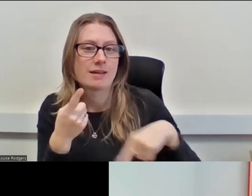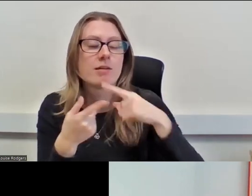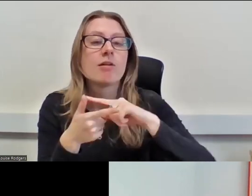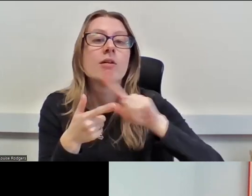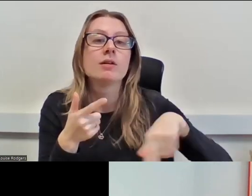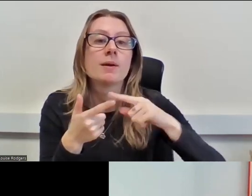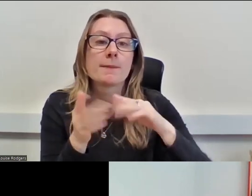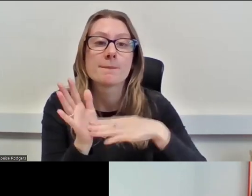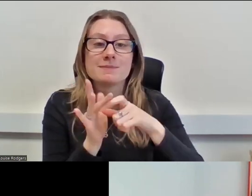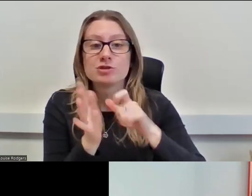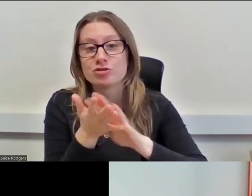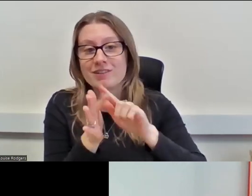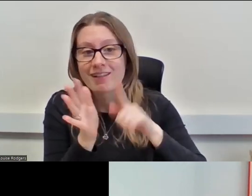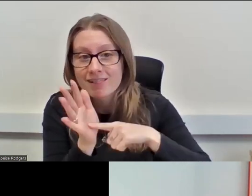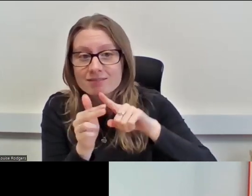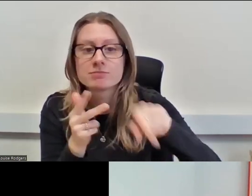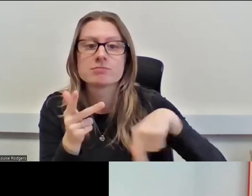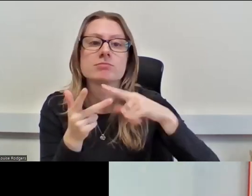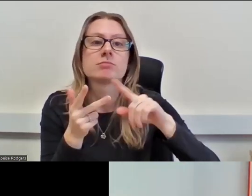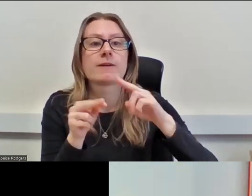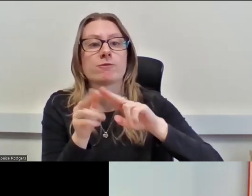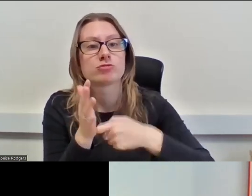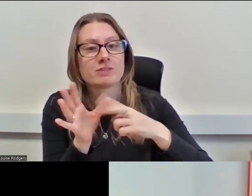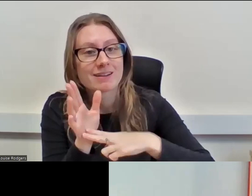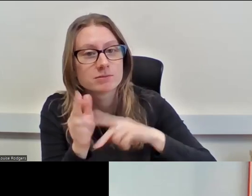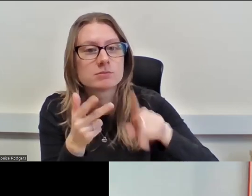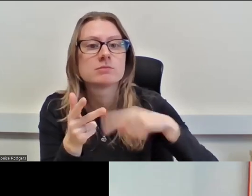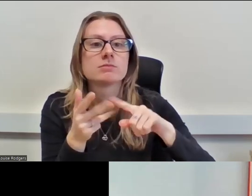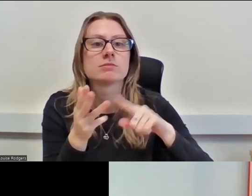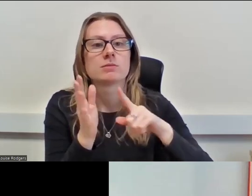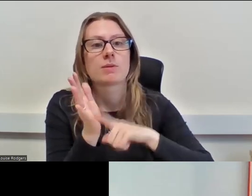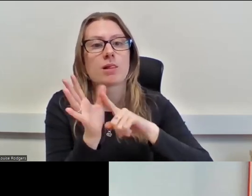Fran, Lauren and also we've got a new speaker coming to the panel, Phoenix,